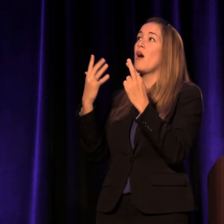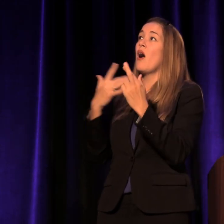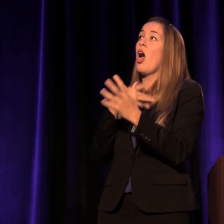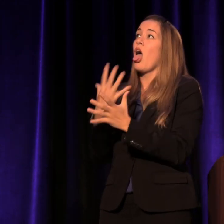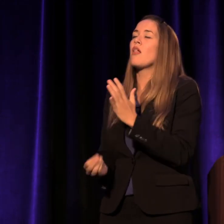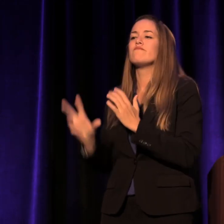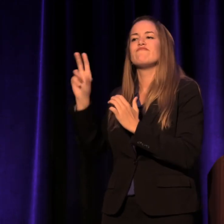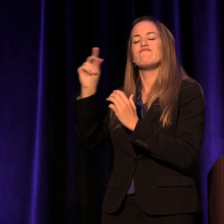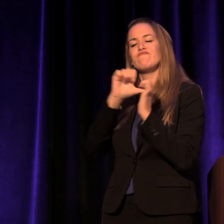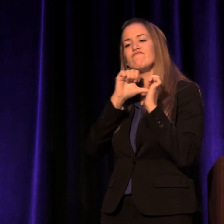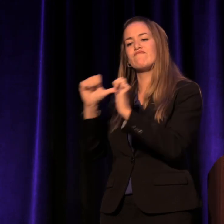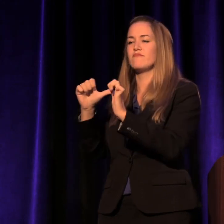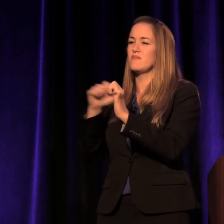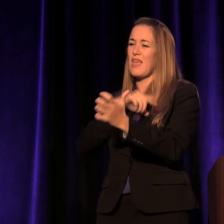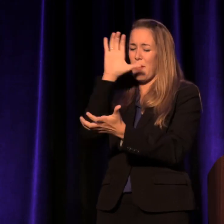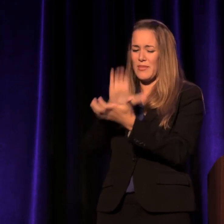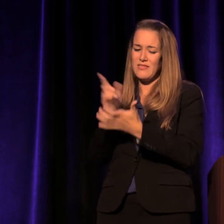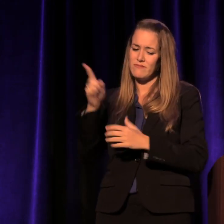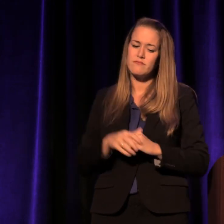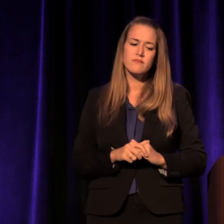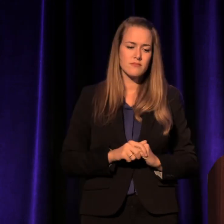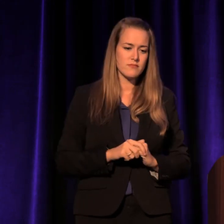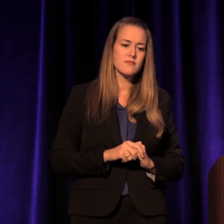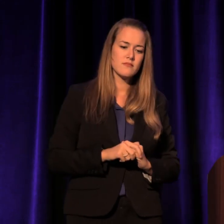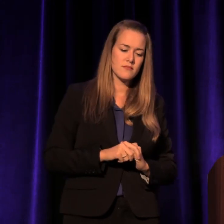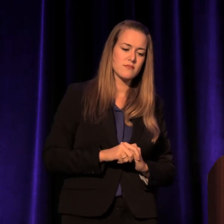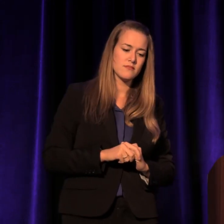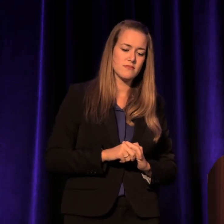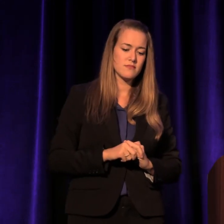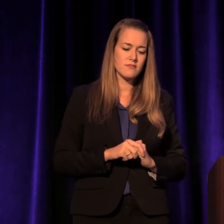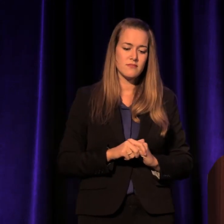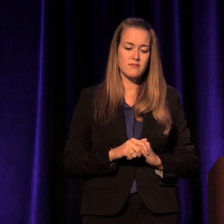I believe in him for as long as it takes.